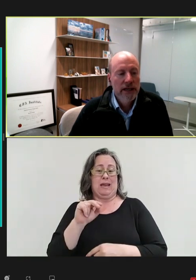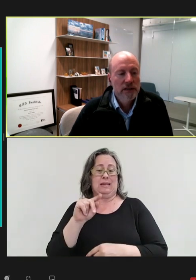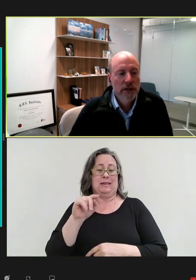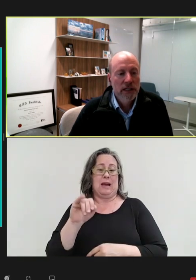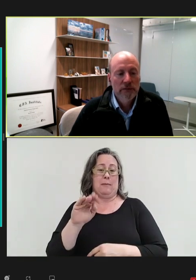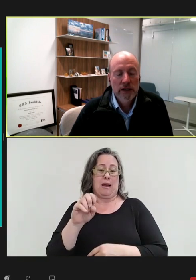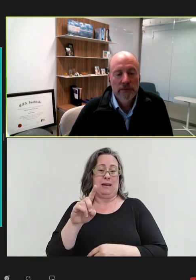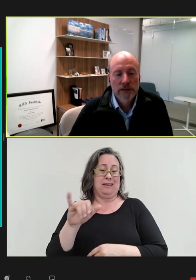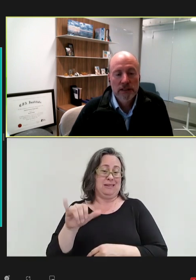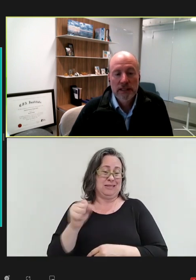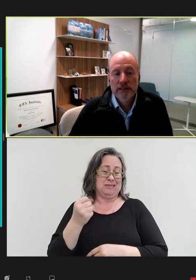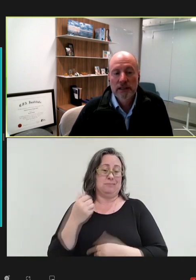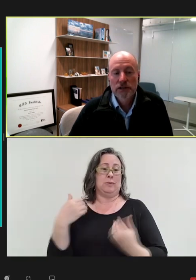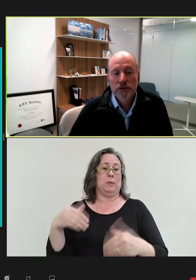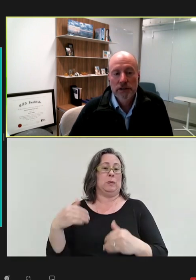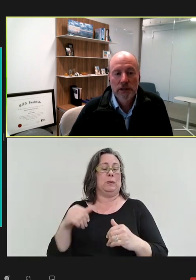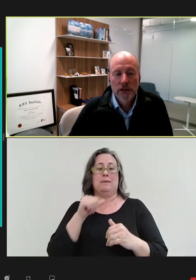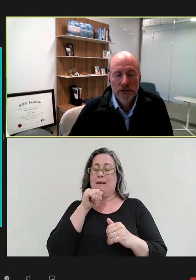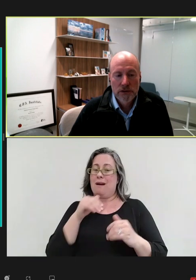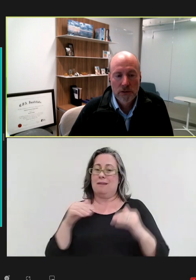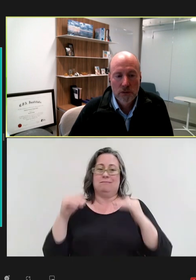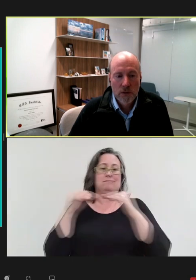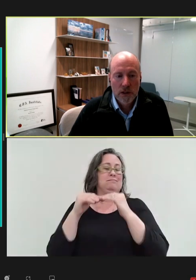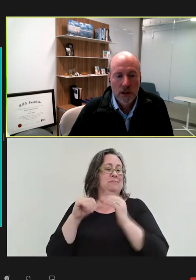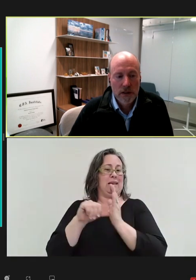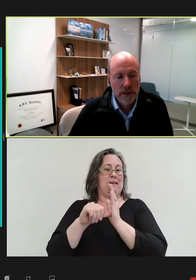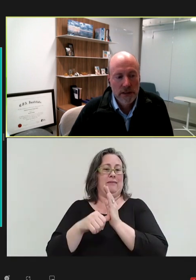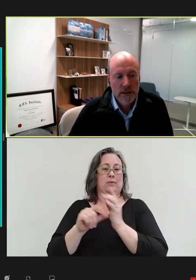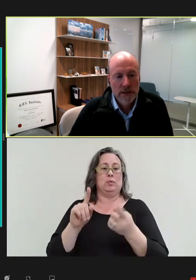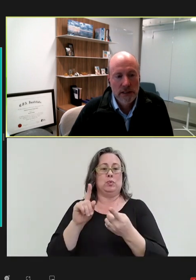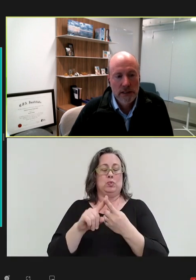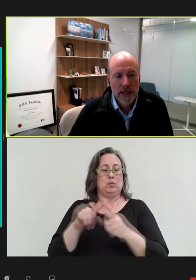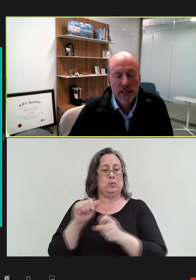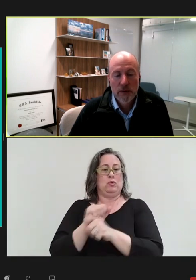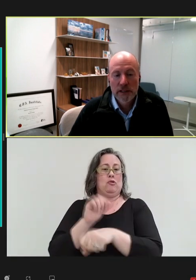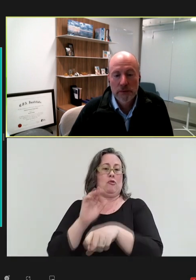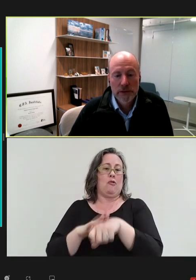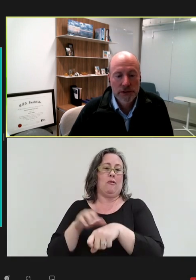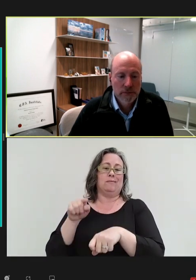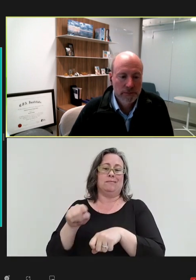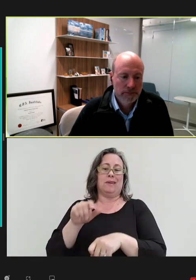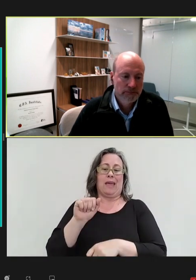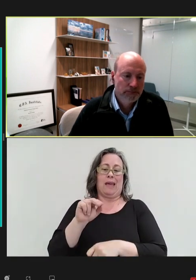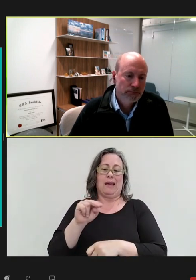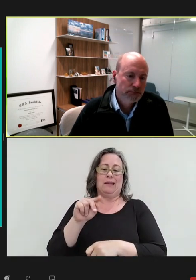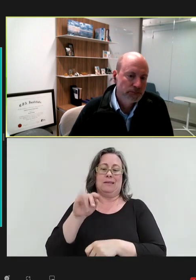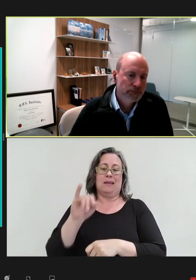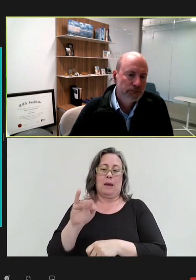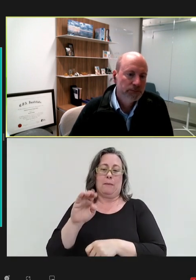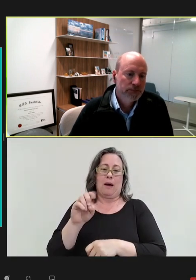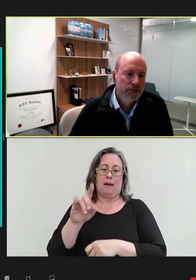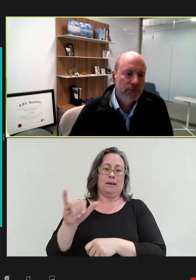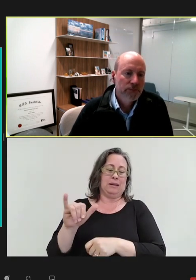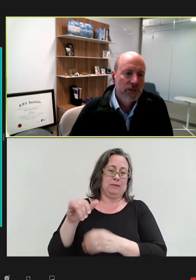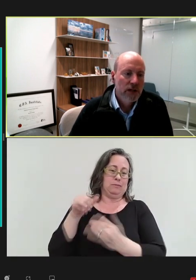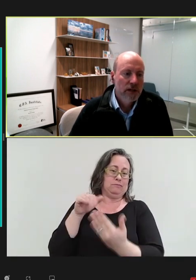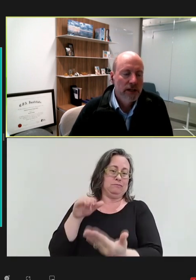as big an emphasis as an industry to work on the antibody approach.